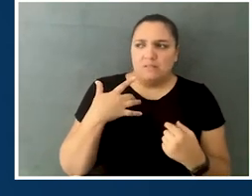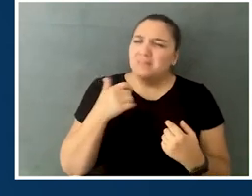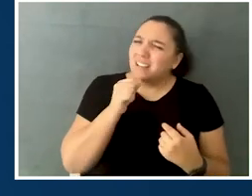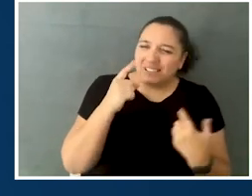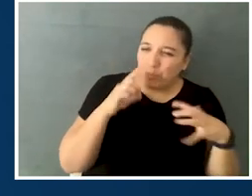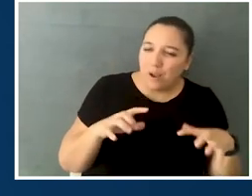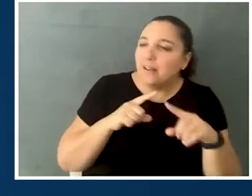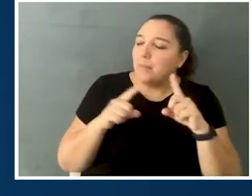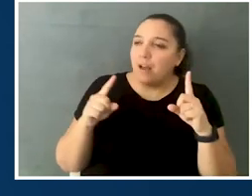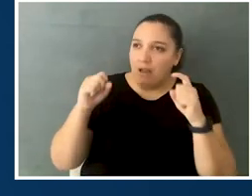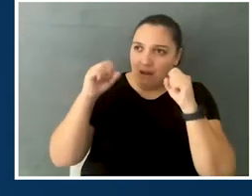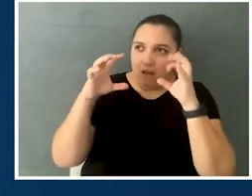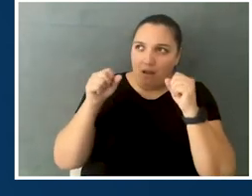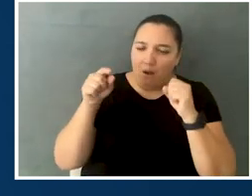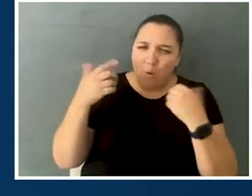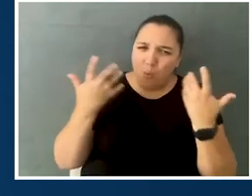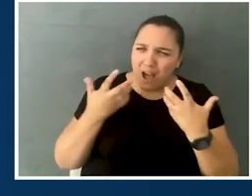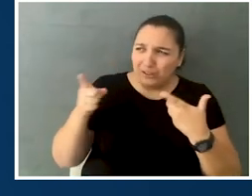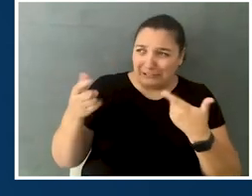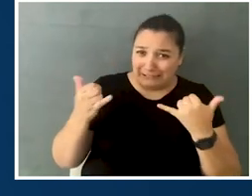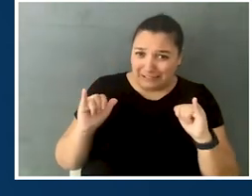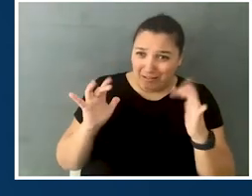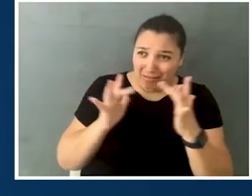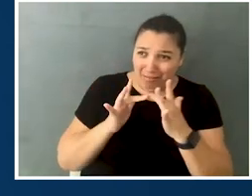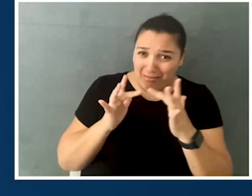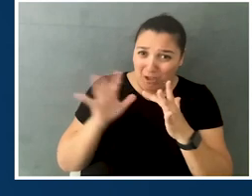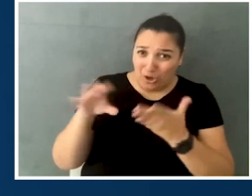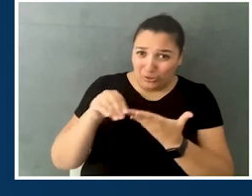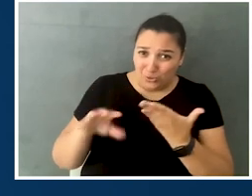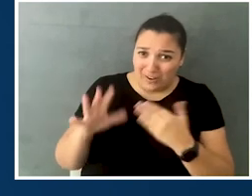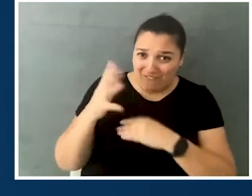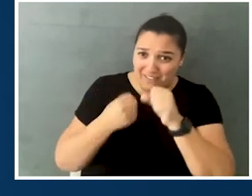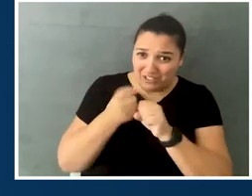but absolutely fascinating that she was still keeping up with her students five years later,